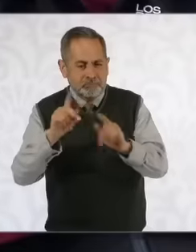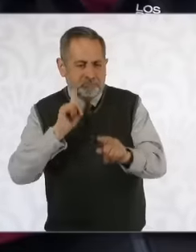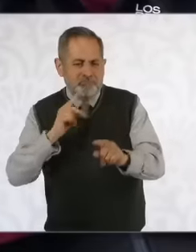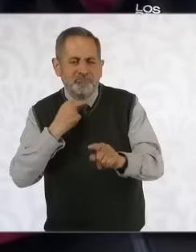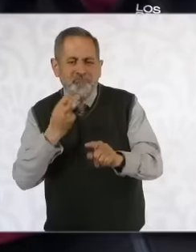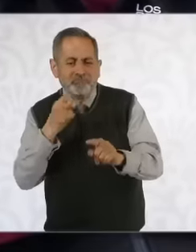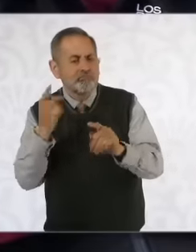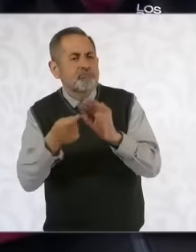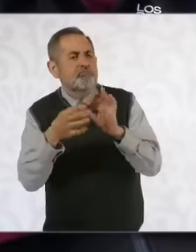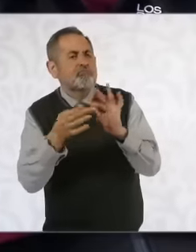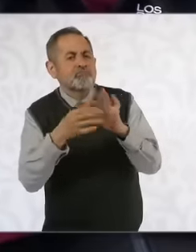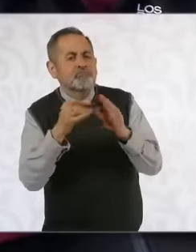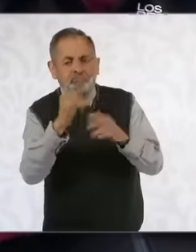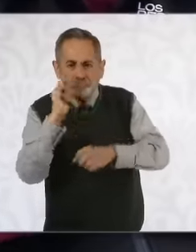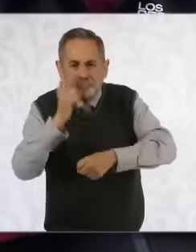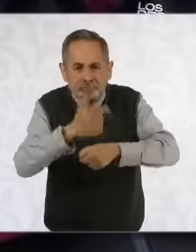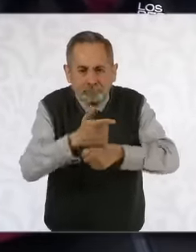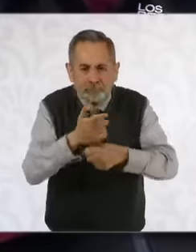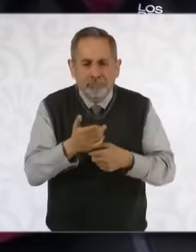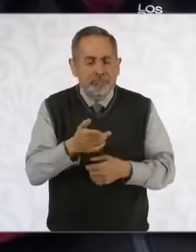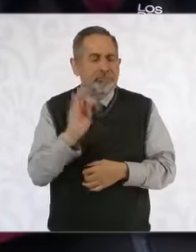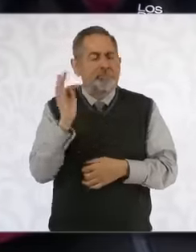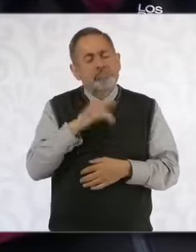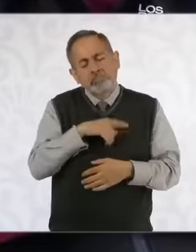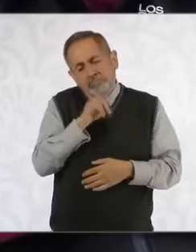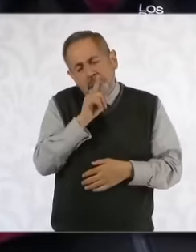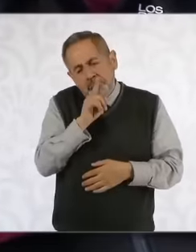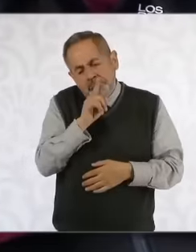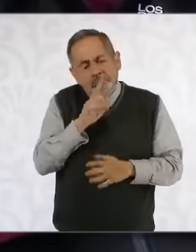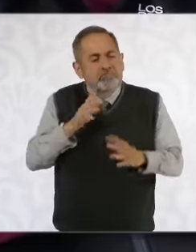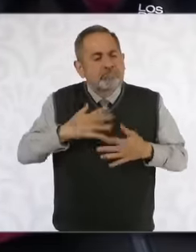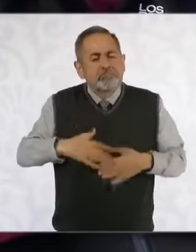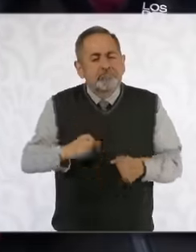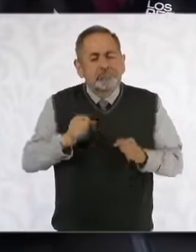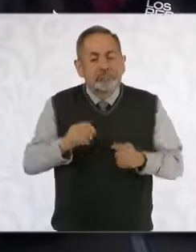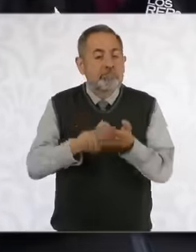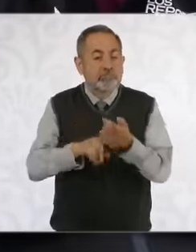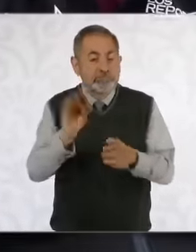well, maybe we could have stayed with the version that the person was a